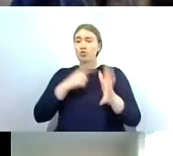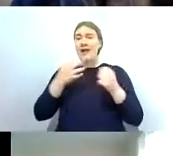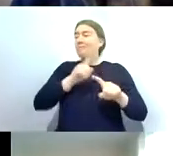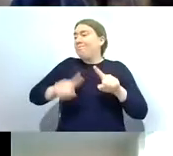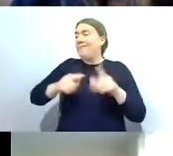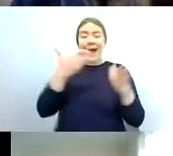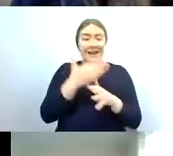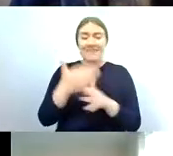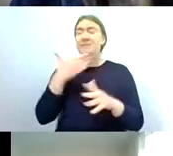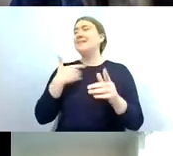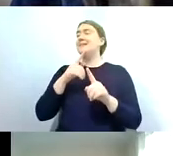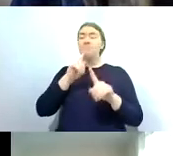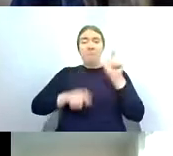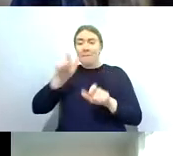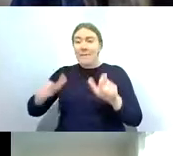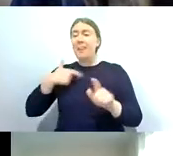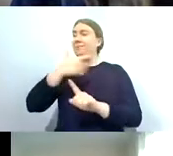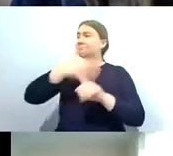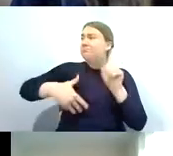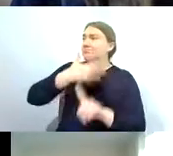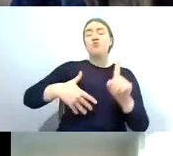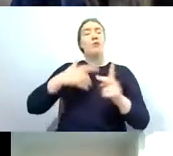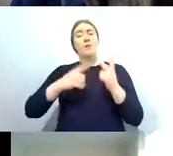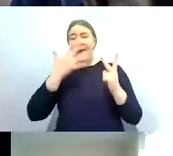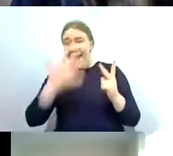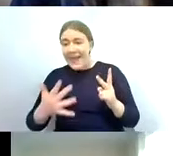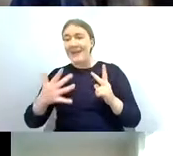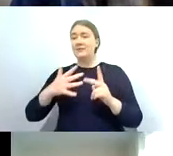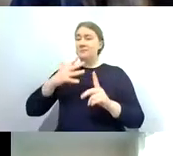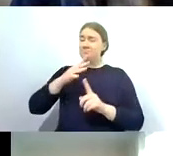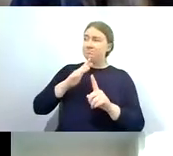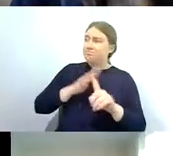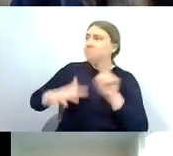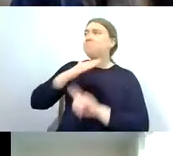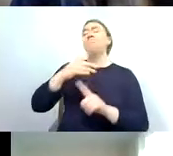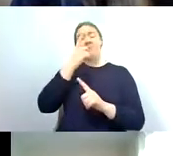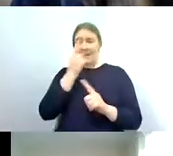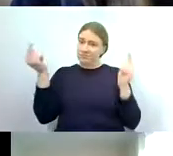and backgrounds so that more people can learn from and be inspired by the uk's longest river